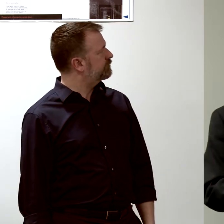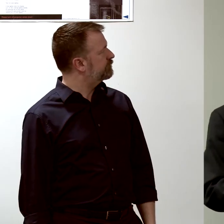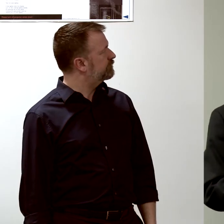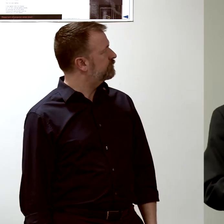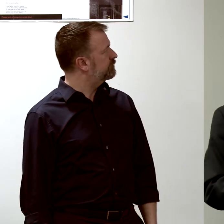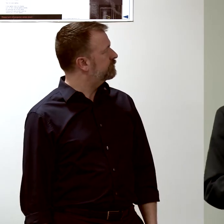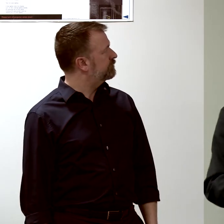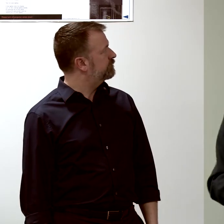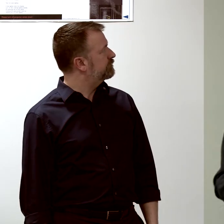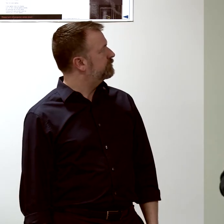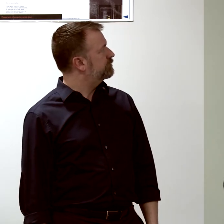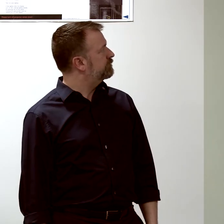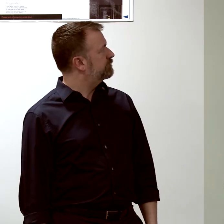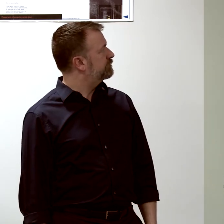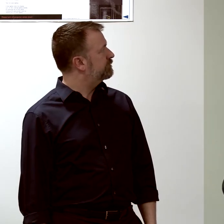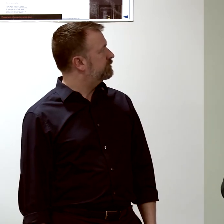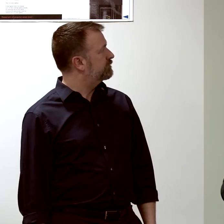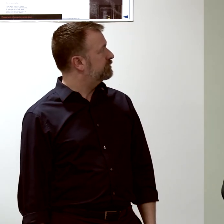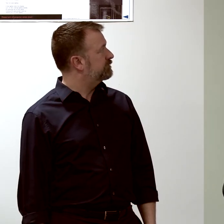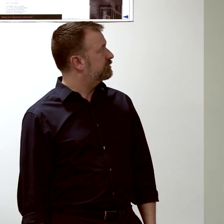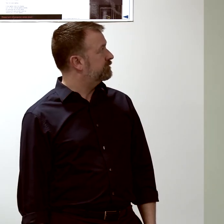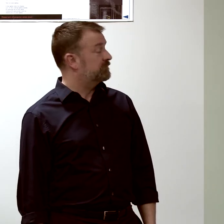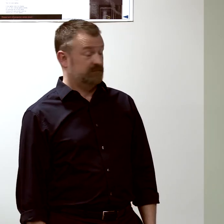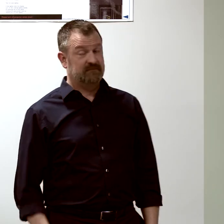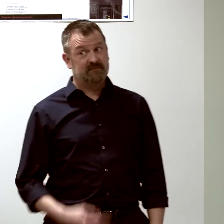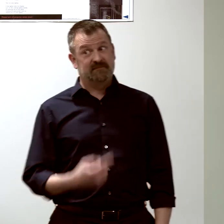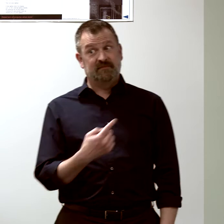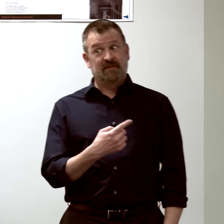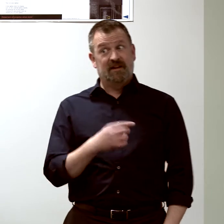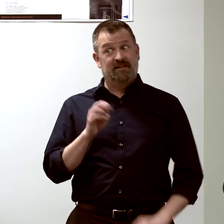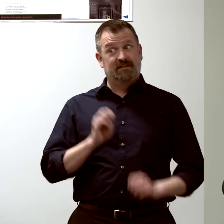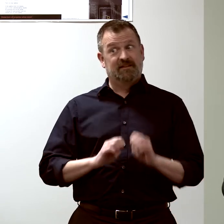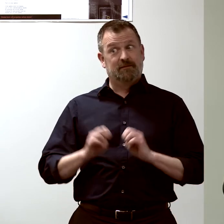These are technically very complicated experiments...